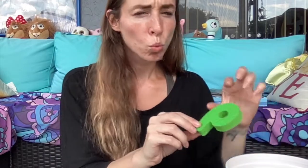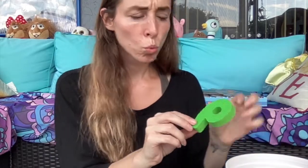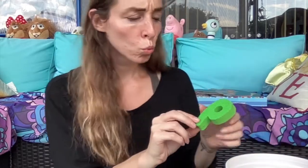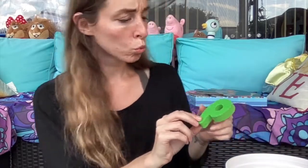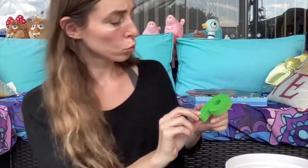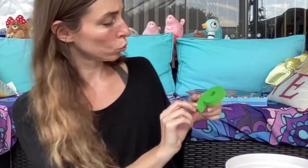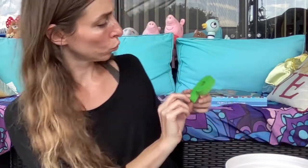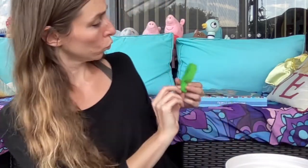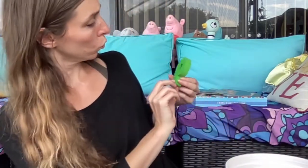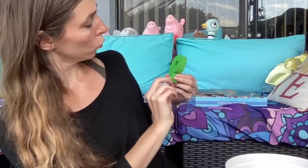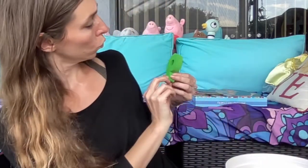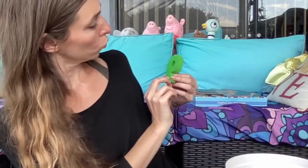How about this one?